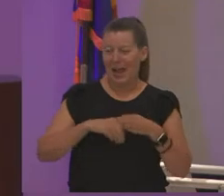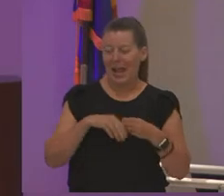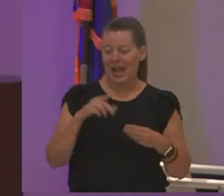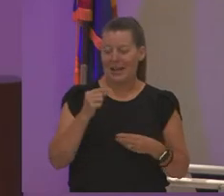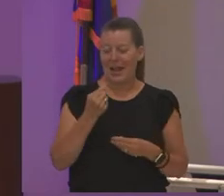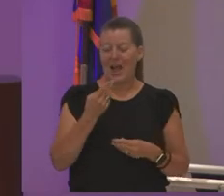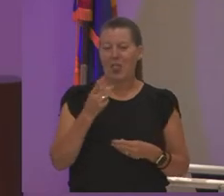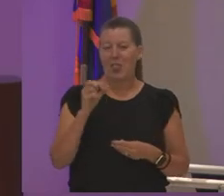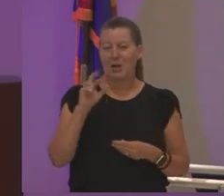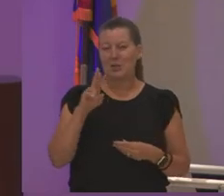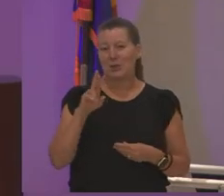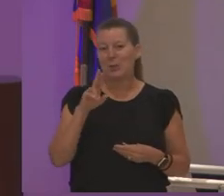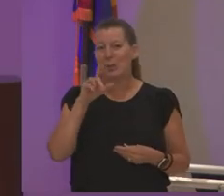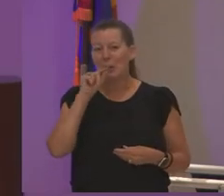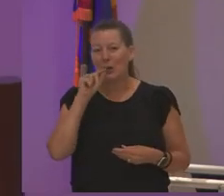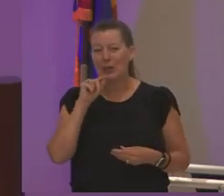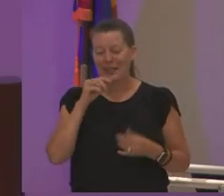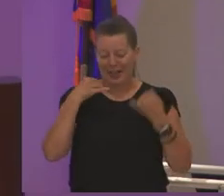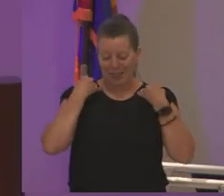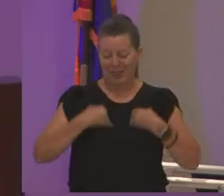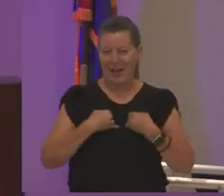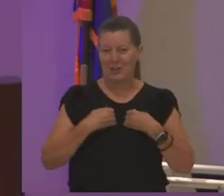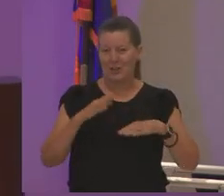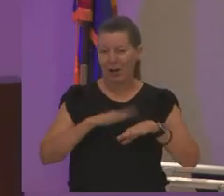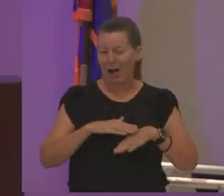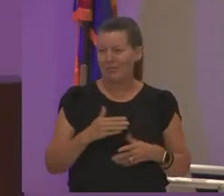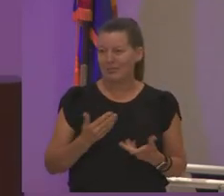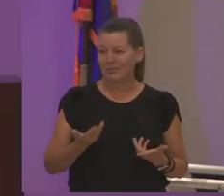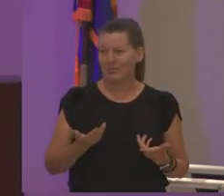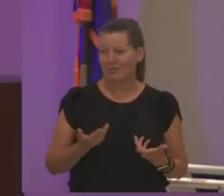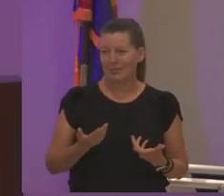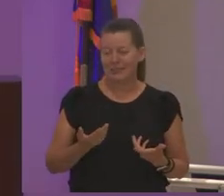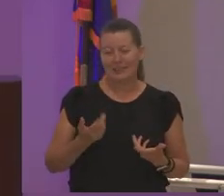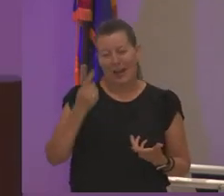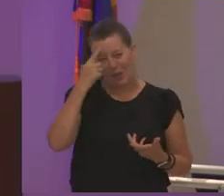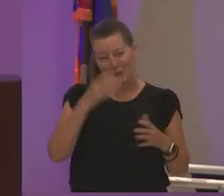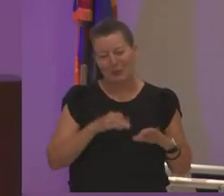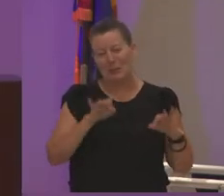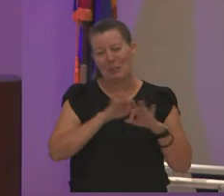lanyard on because i thought it was important because i love it right